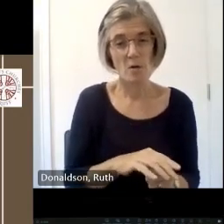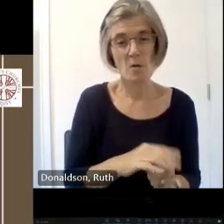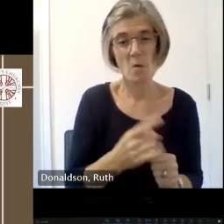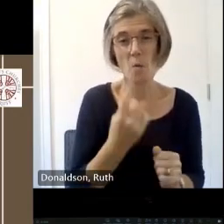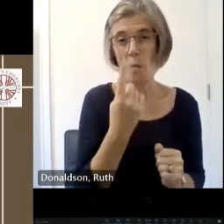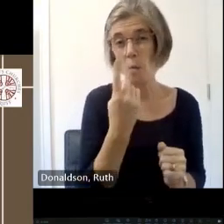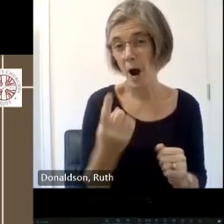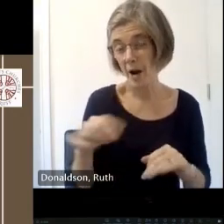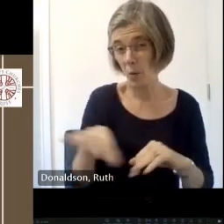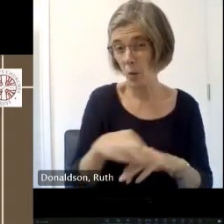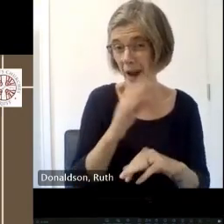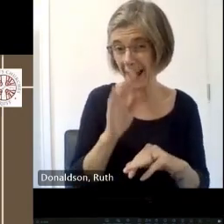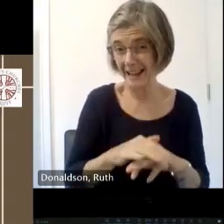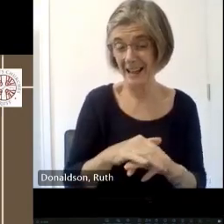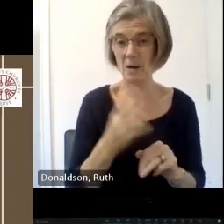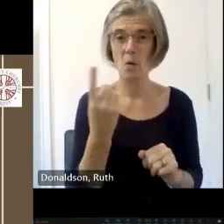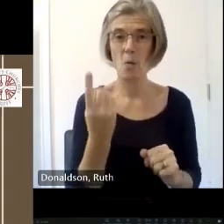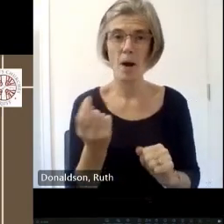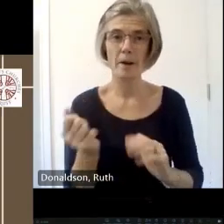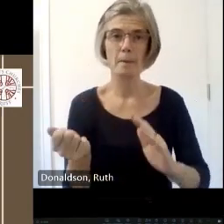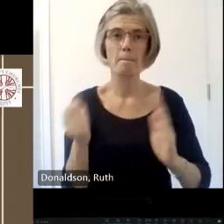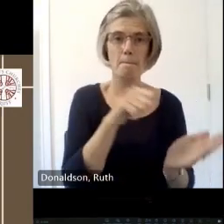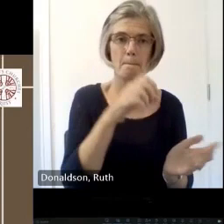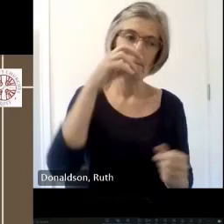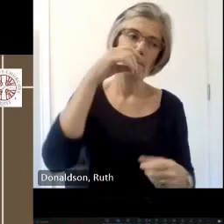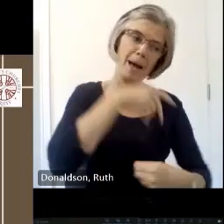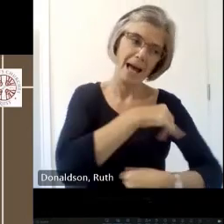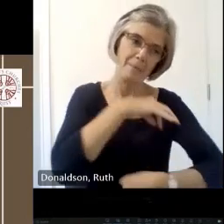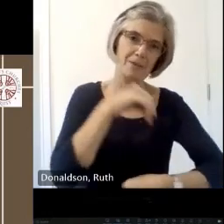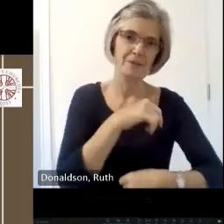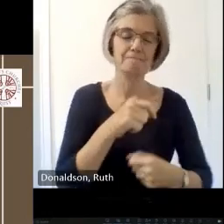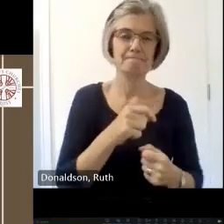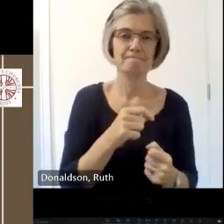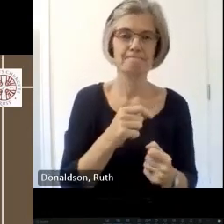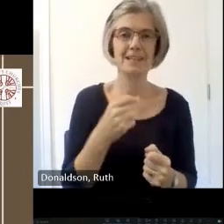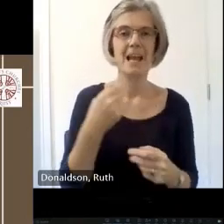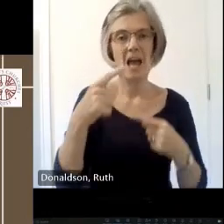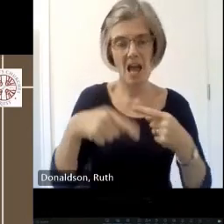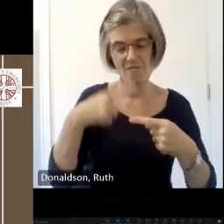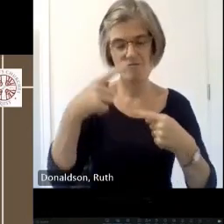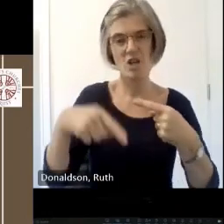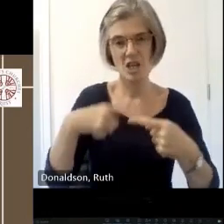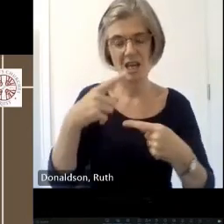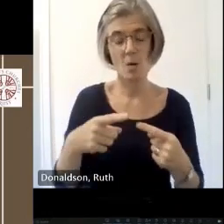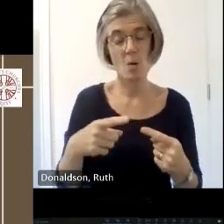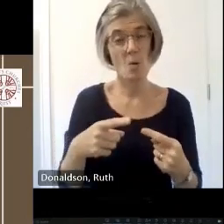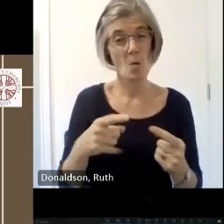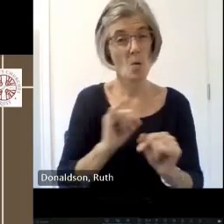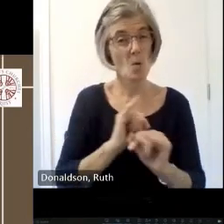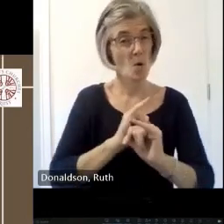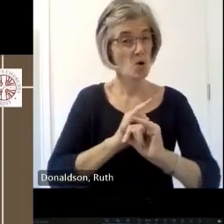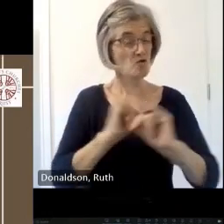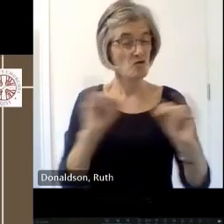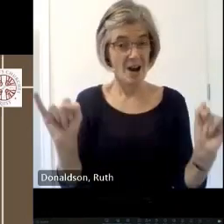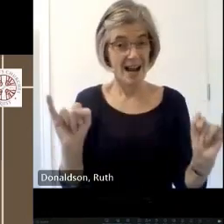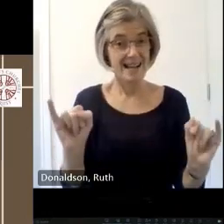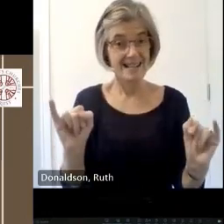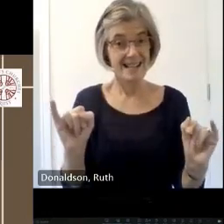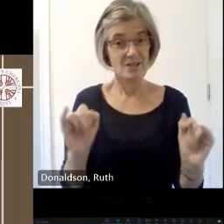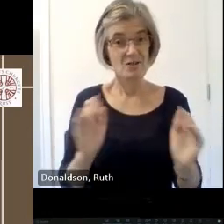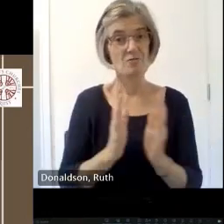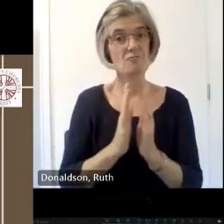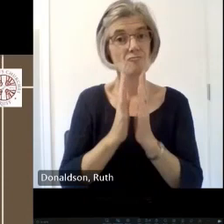is 62 this has created a crisis in religious built Heritage in Scotland who I'm fting through these